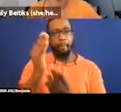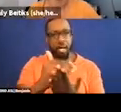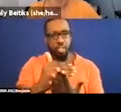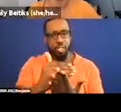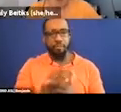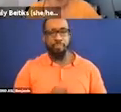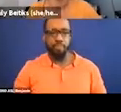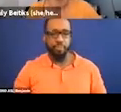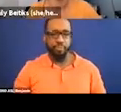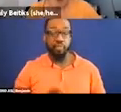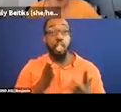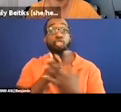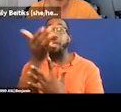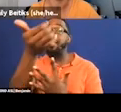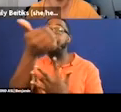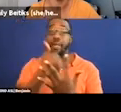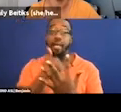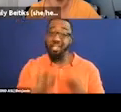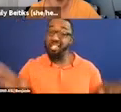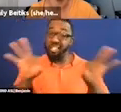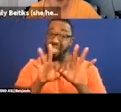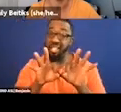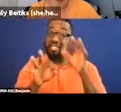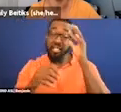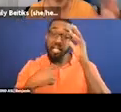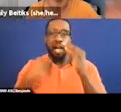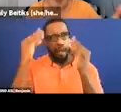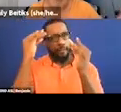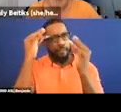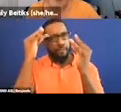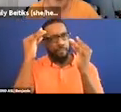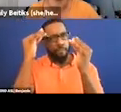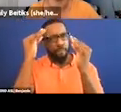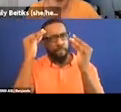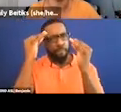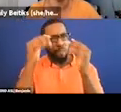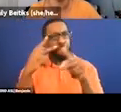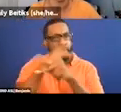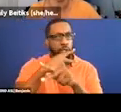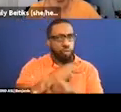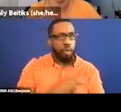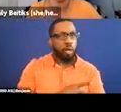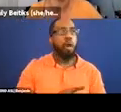I've found that so many people -- the conversations we've said -- we've had with people, they say if people